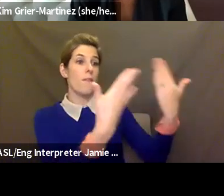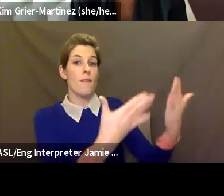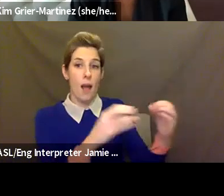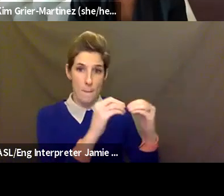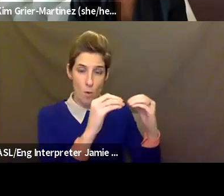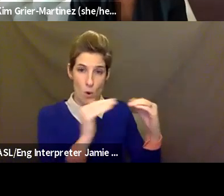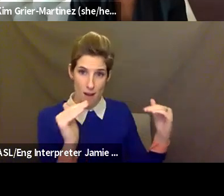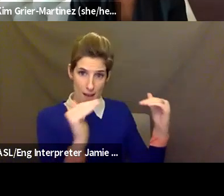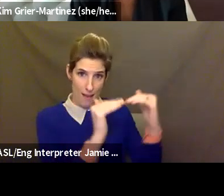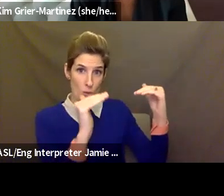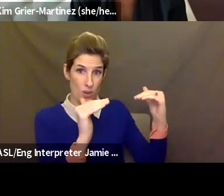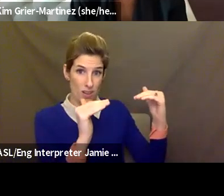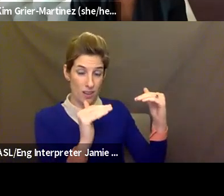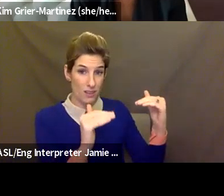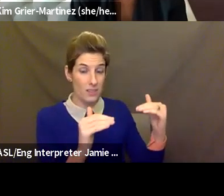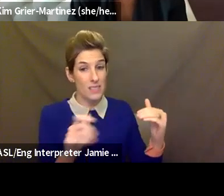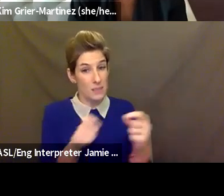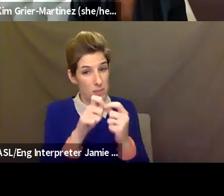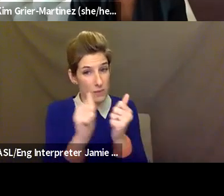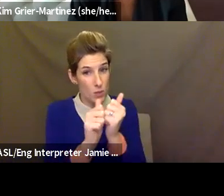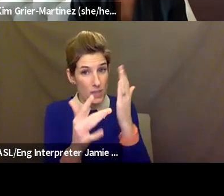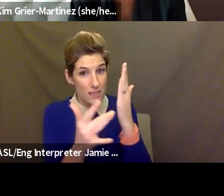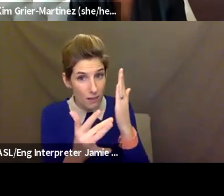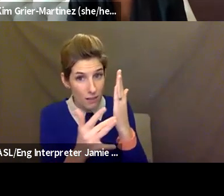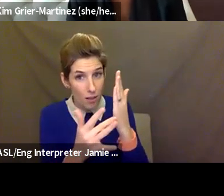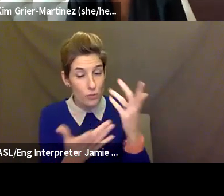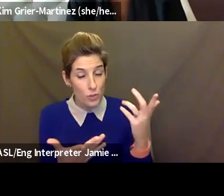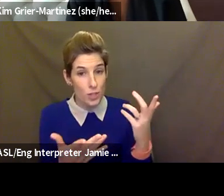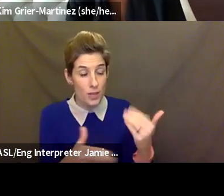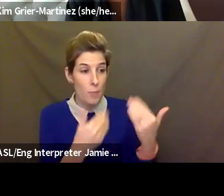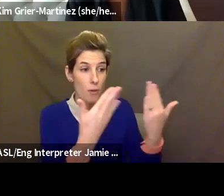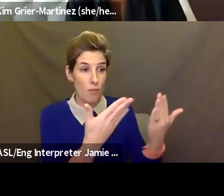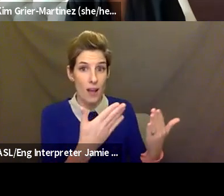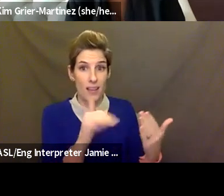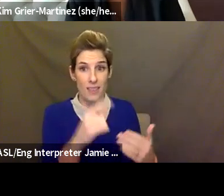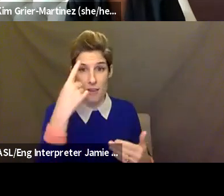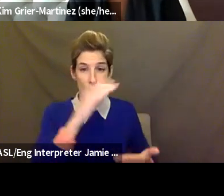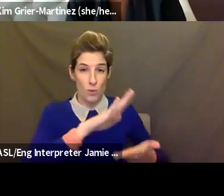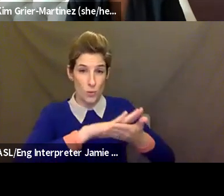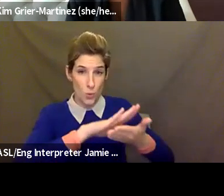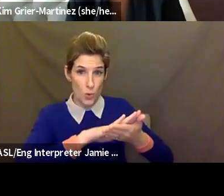when it comes to technology as well. So yes, and you know,